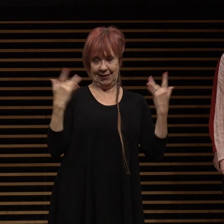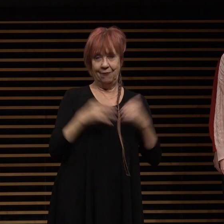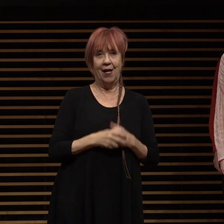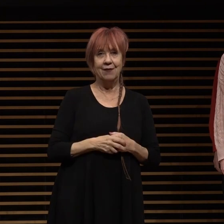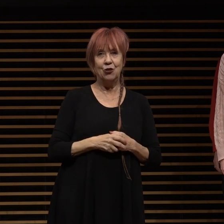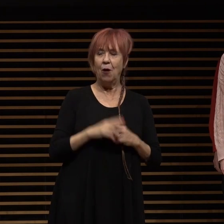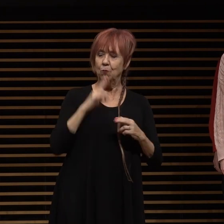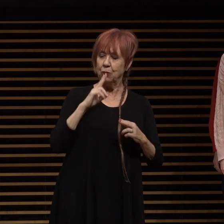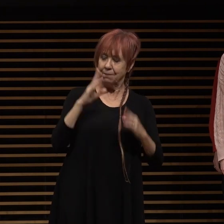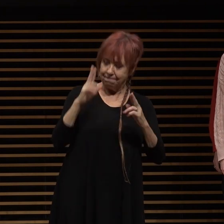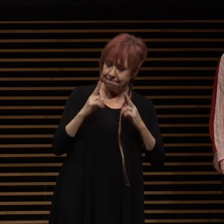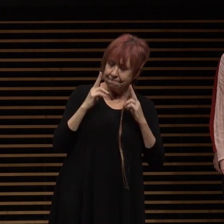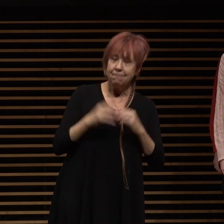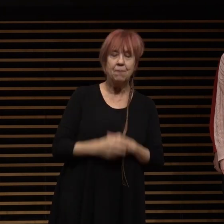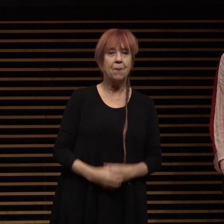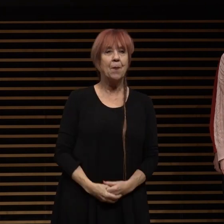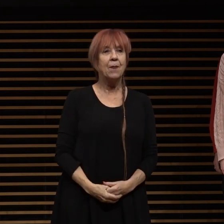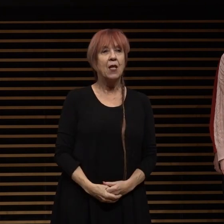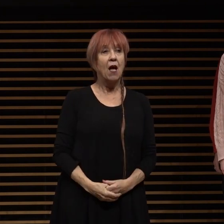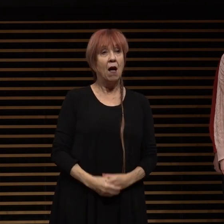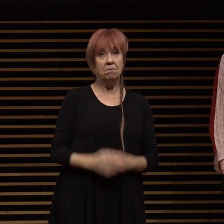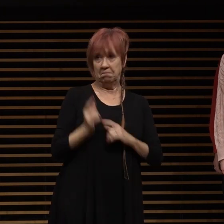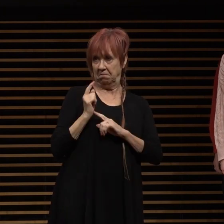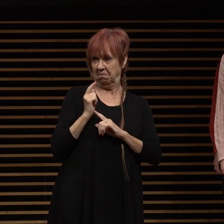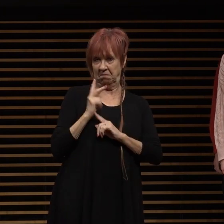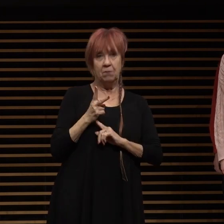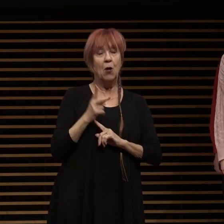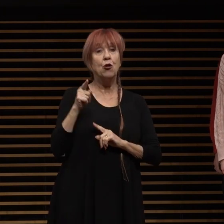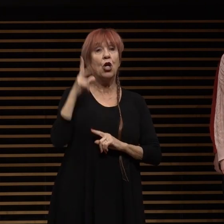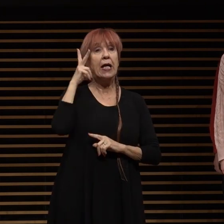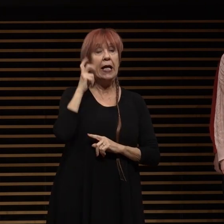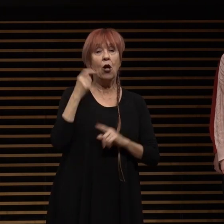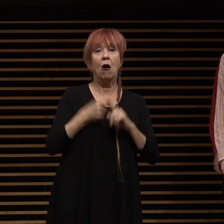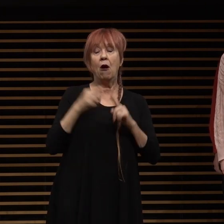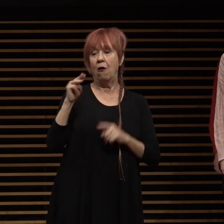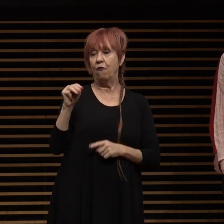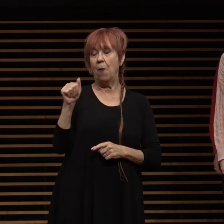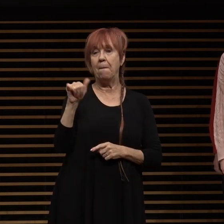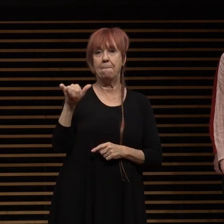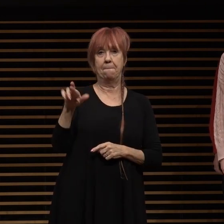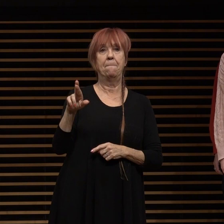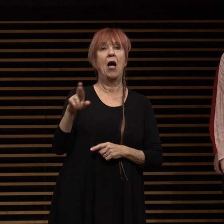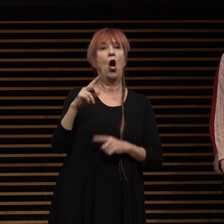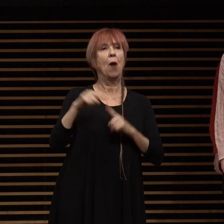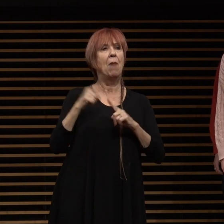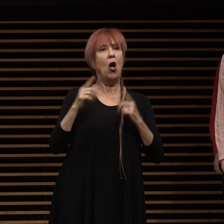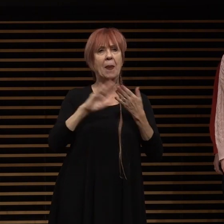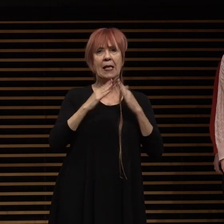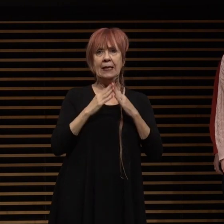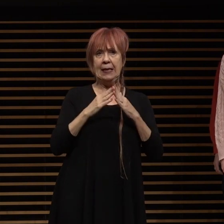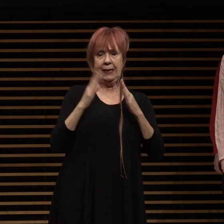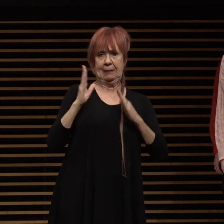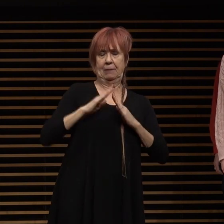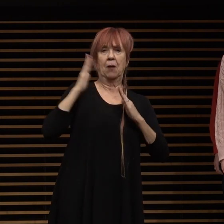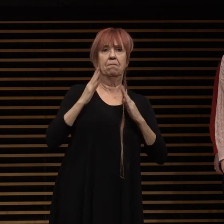privileged in just a few minutes you'll hear from mayor gordo about some of the city's